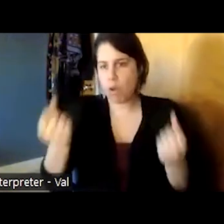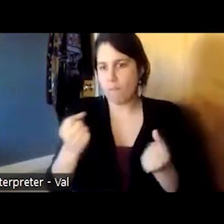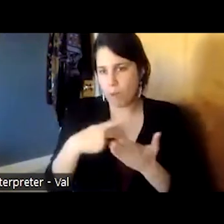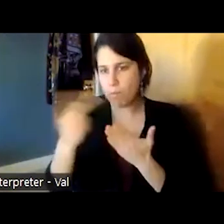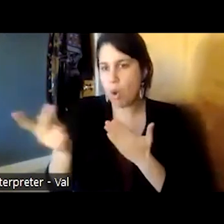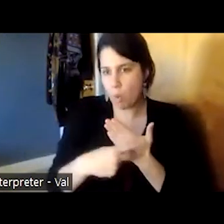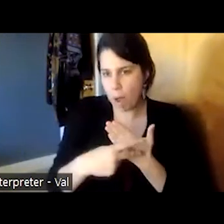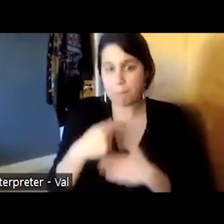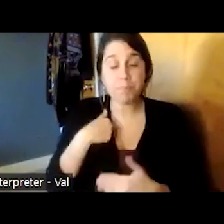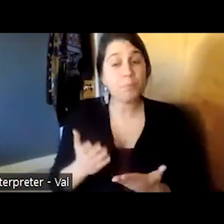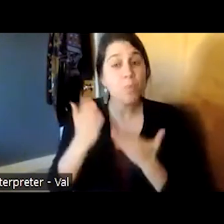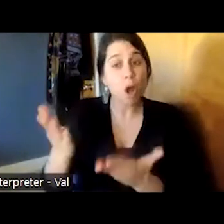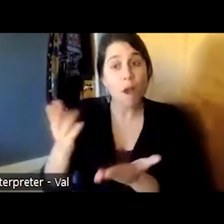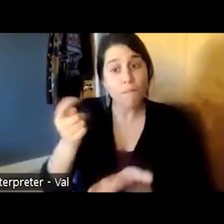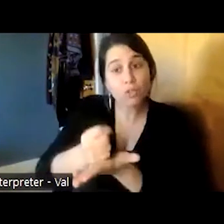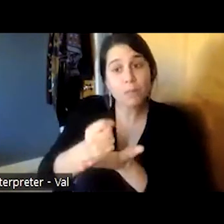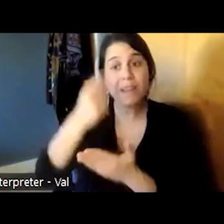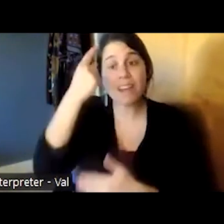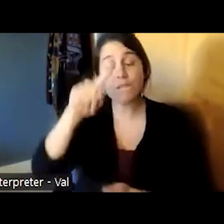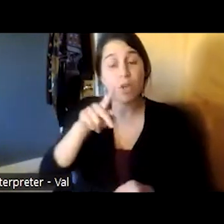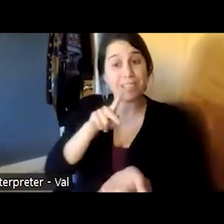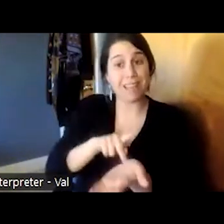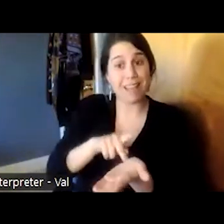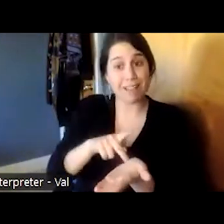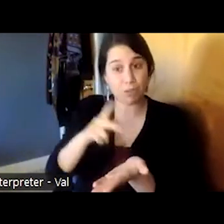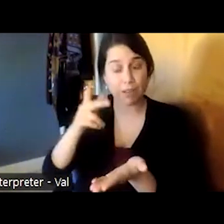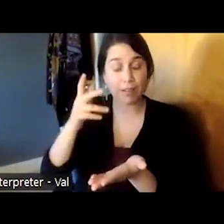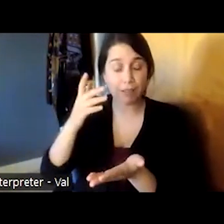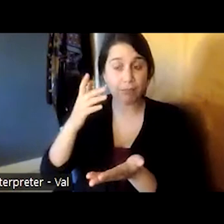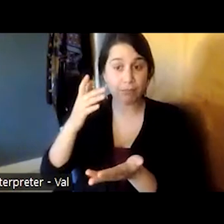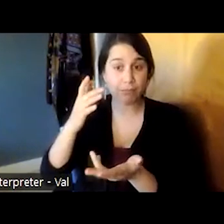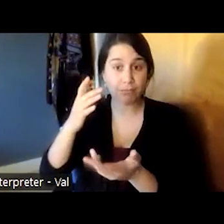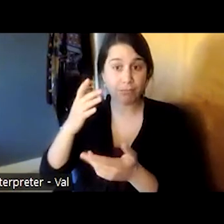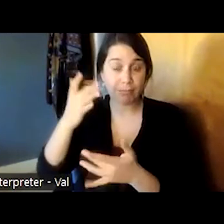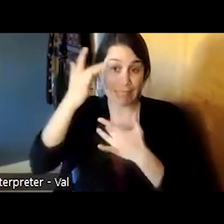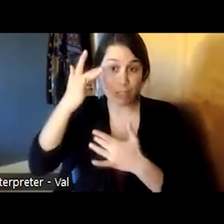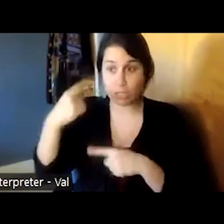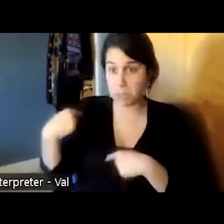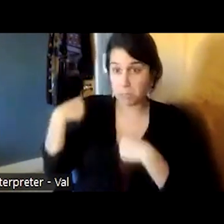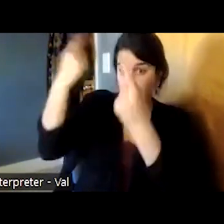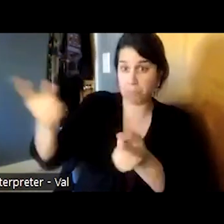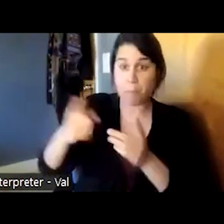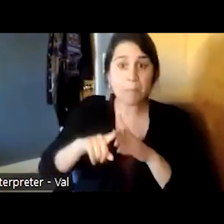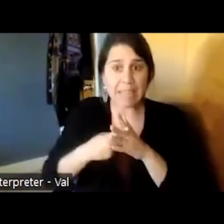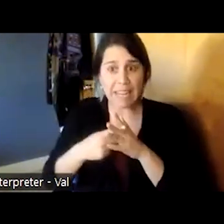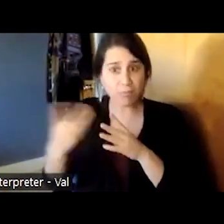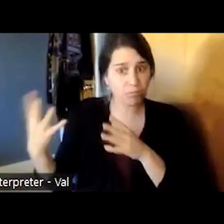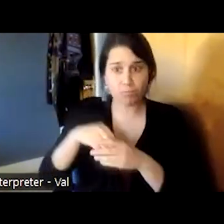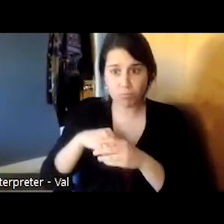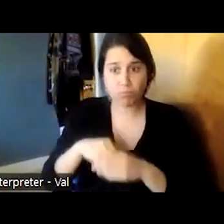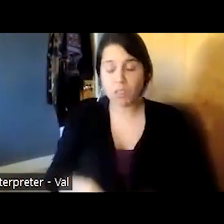treatment for psychiatric conditions from the beginning we were able to help people continue